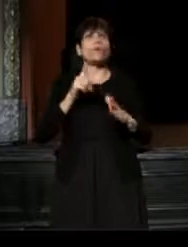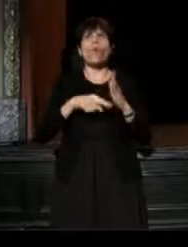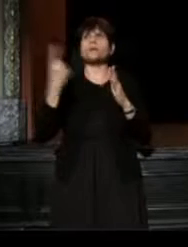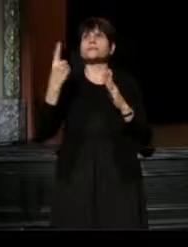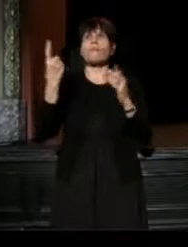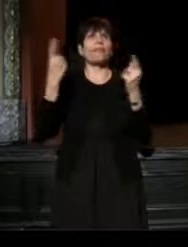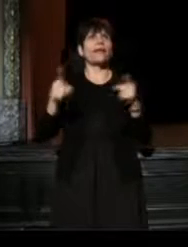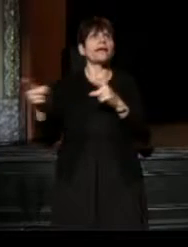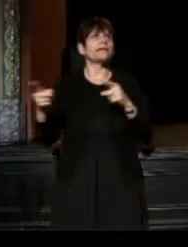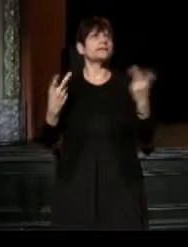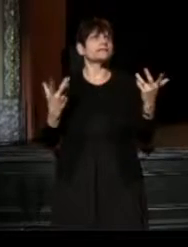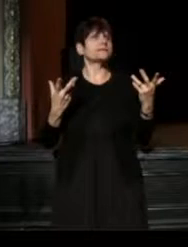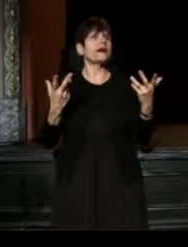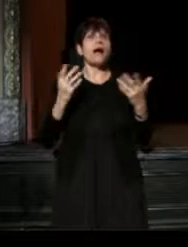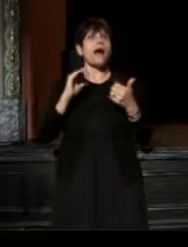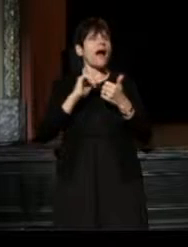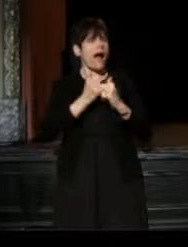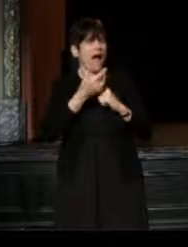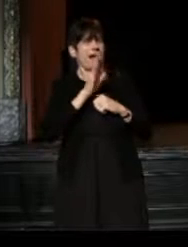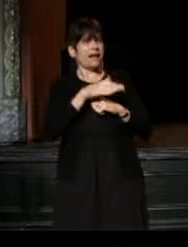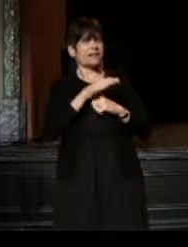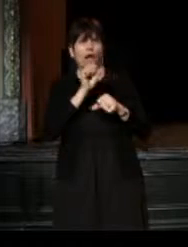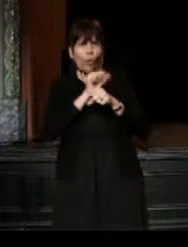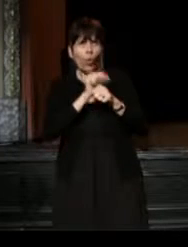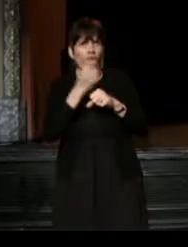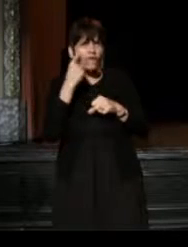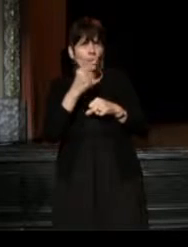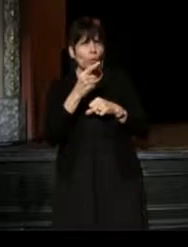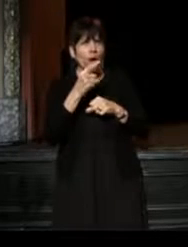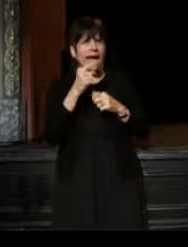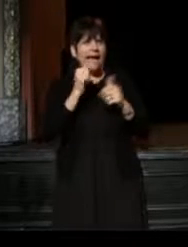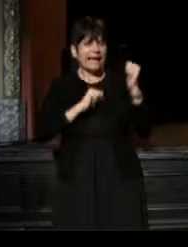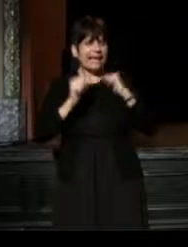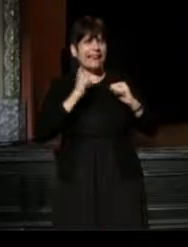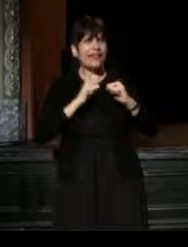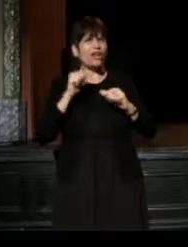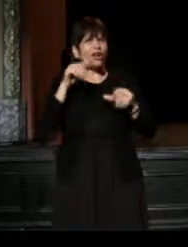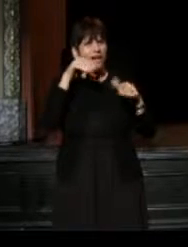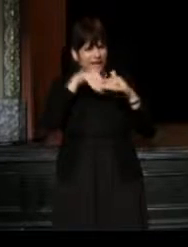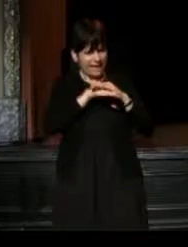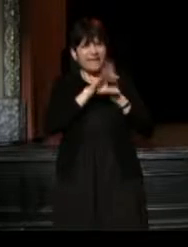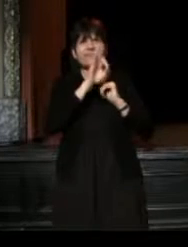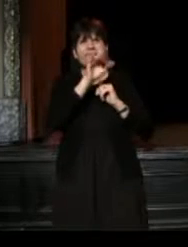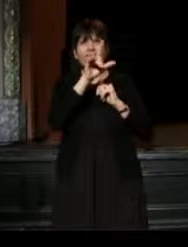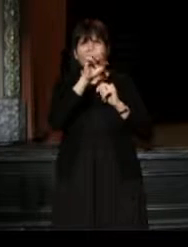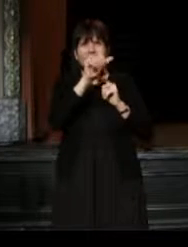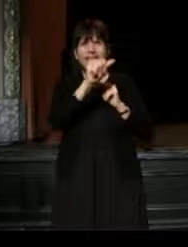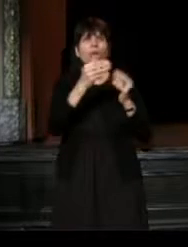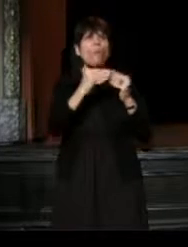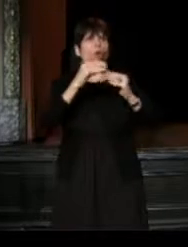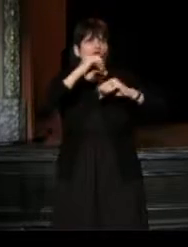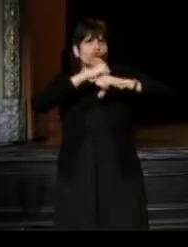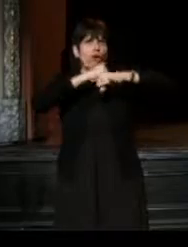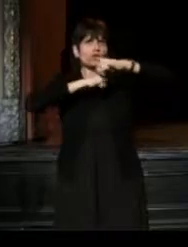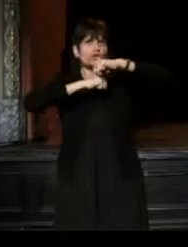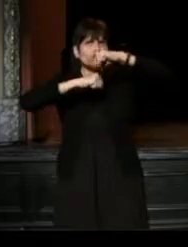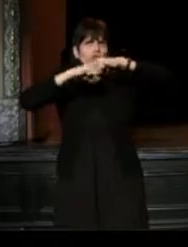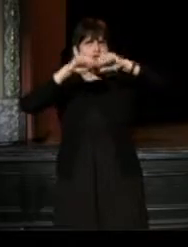Is that going to work for you in a theater like The Flea, which is a more structured situation?